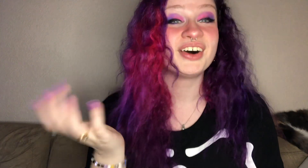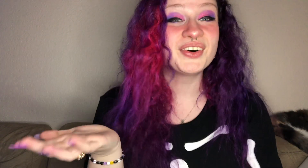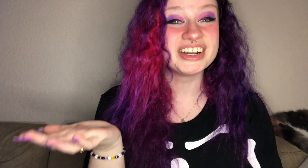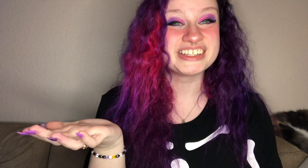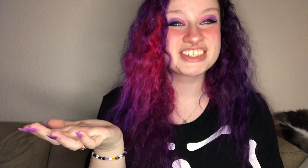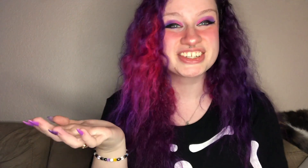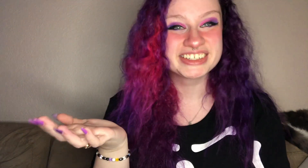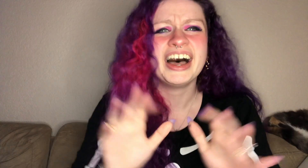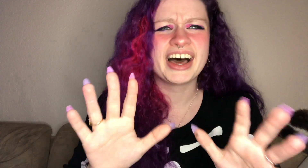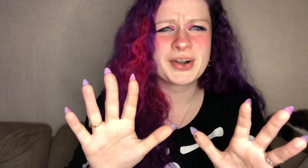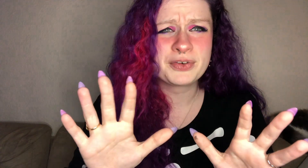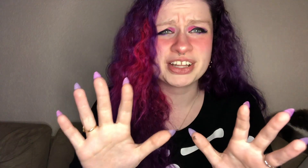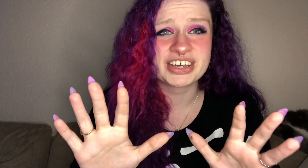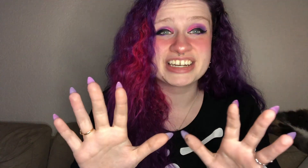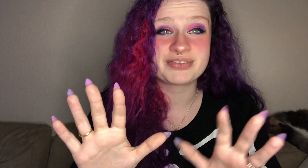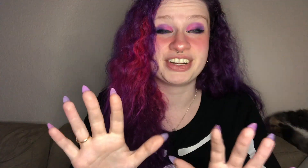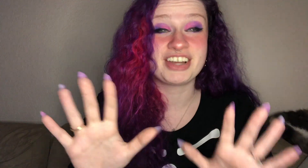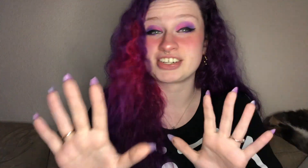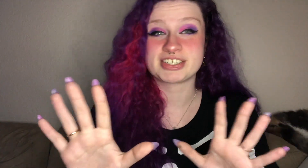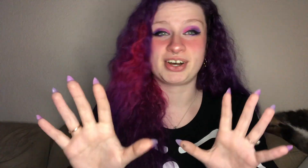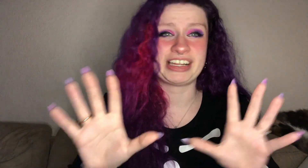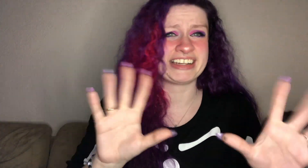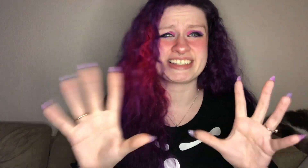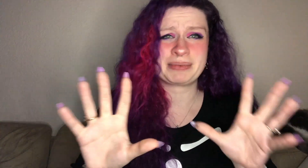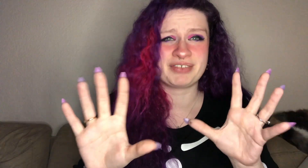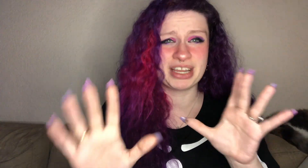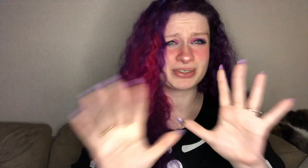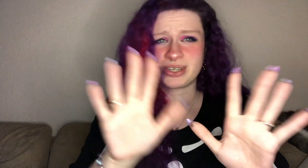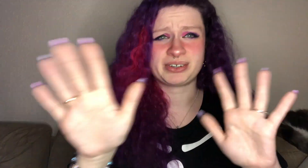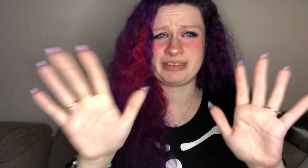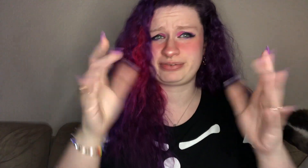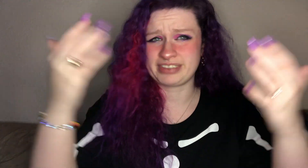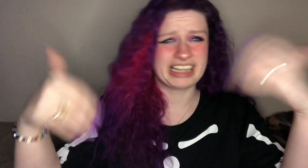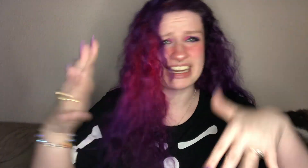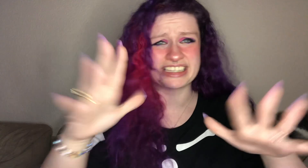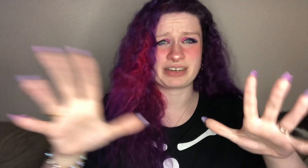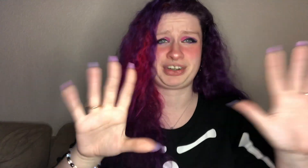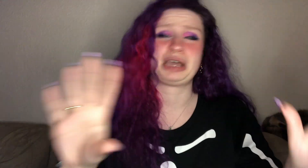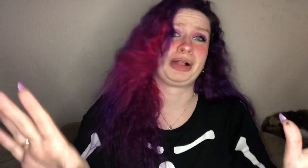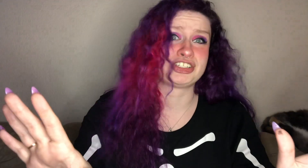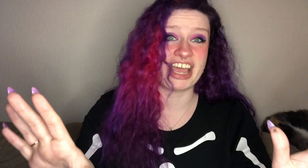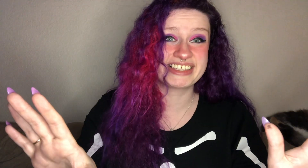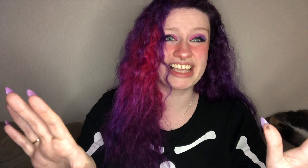orange i don't know if i look any different Yash just called i had to stop the video so if the lighting is different i apologize